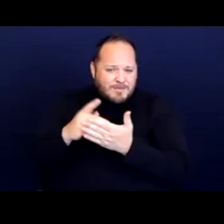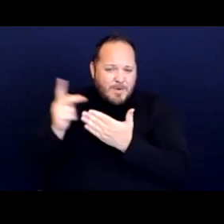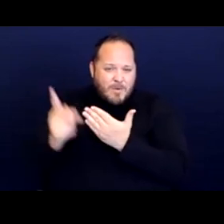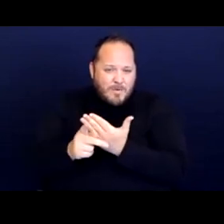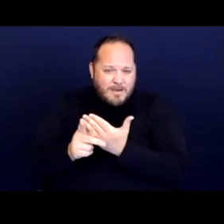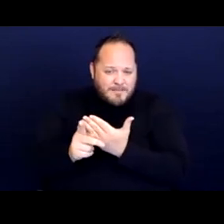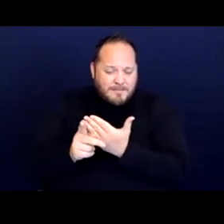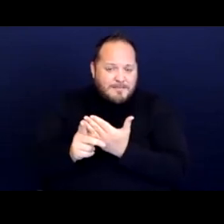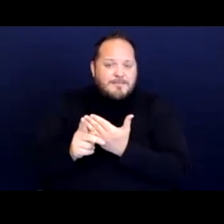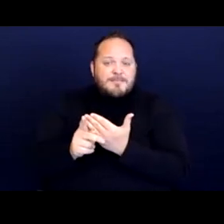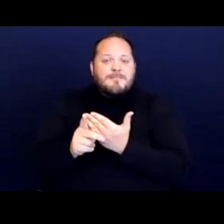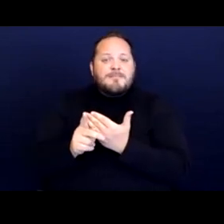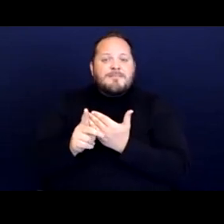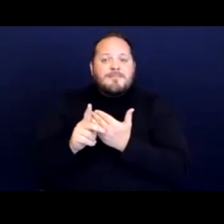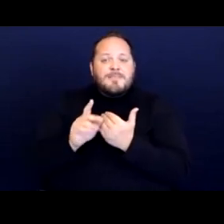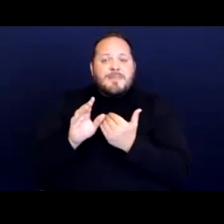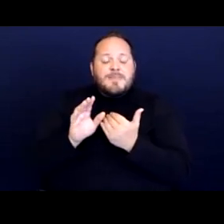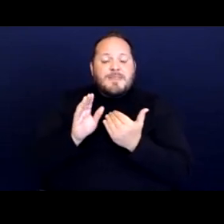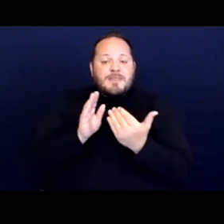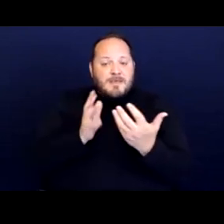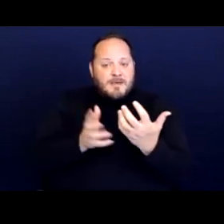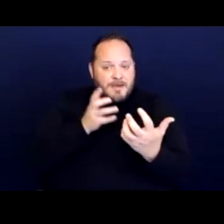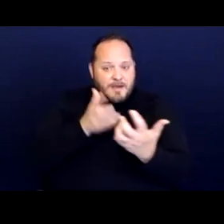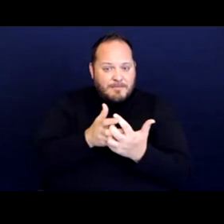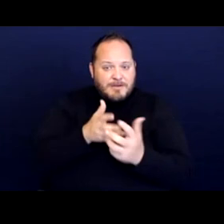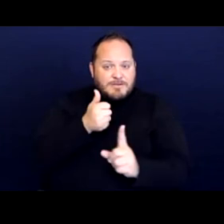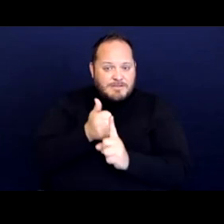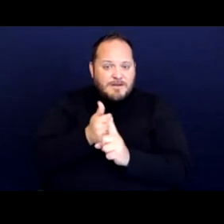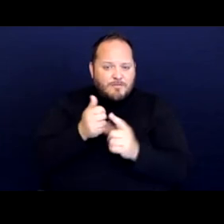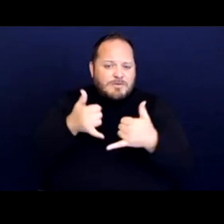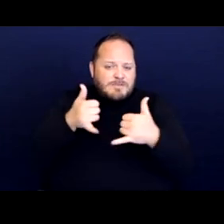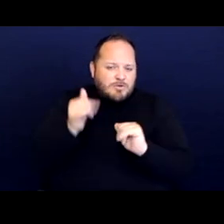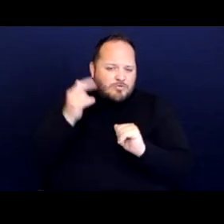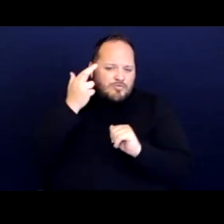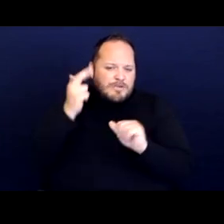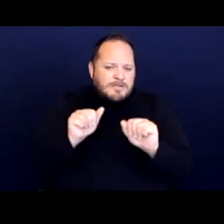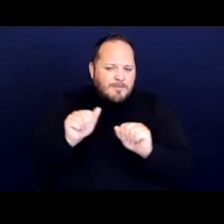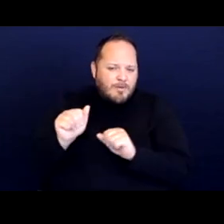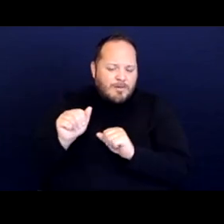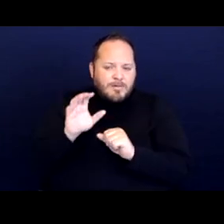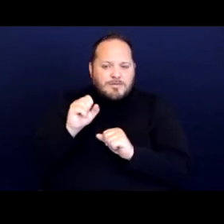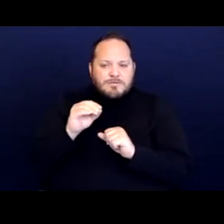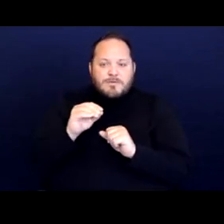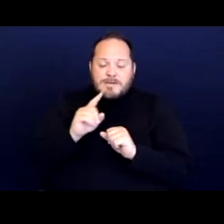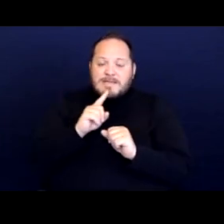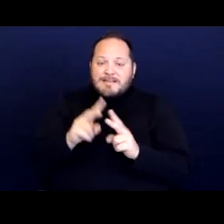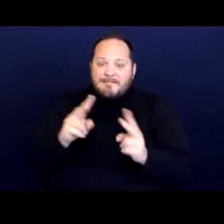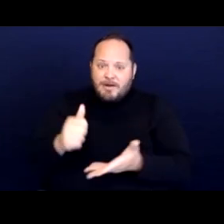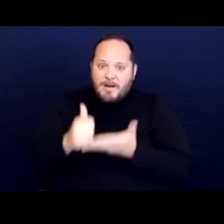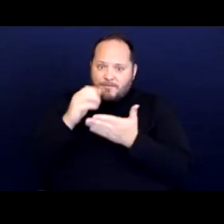that the accommodation was essentially still reasonable. And so it is a very helpful case,